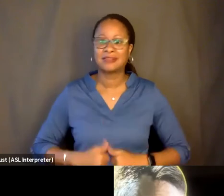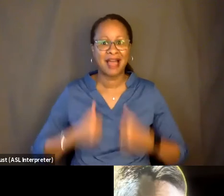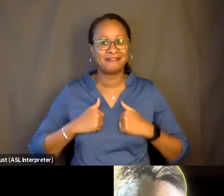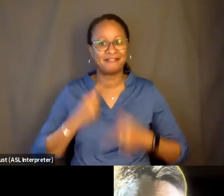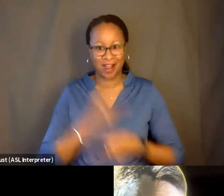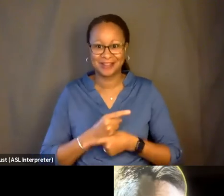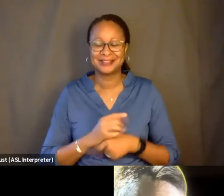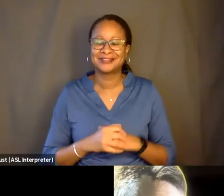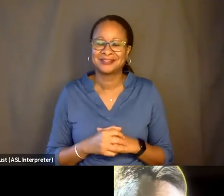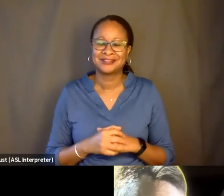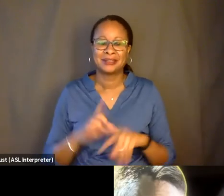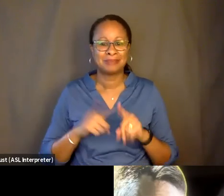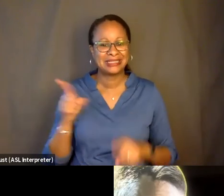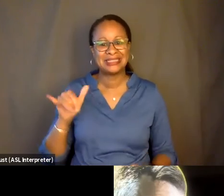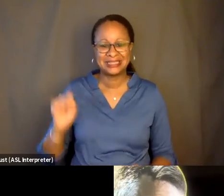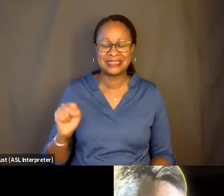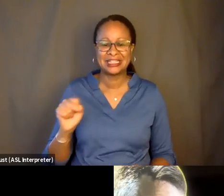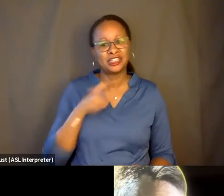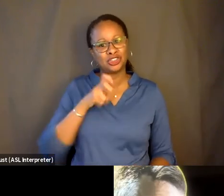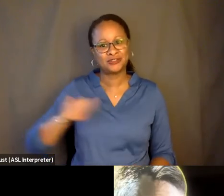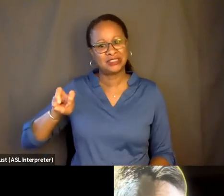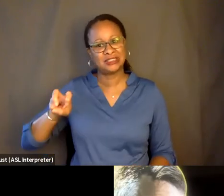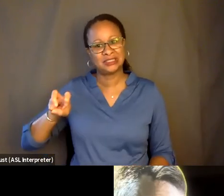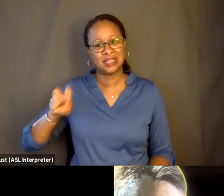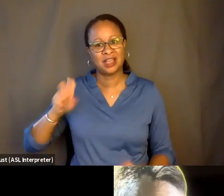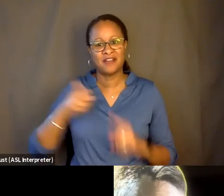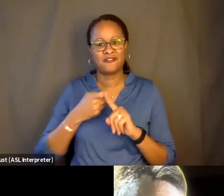But he is-- he's shifted from what he was.